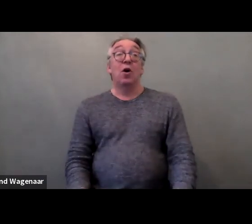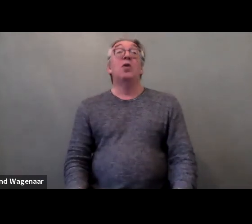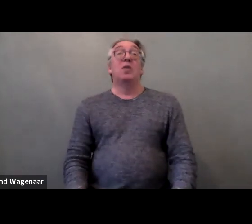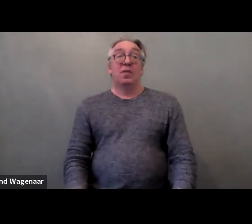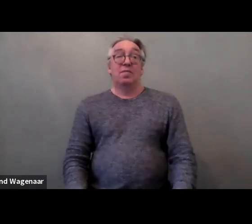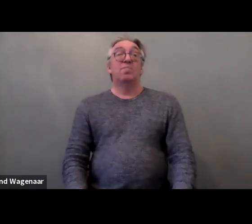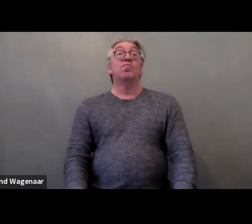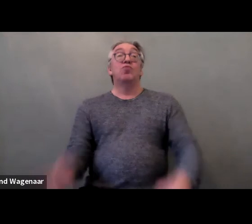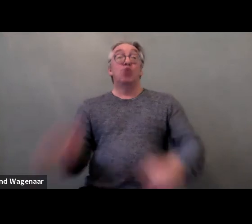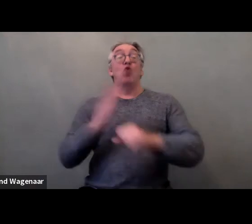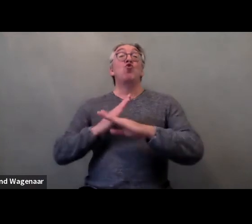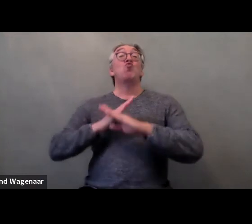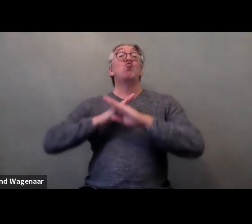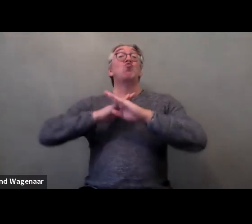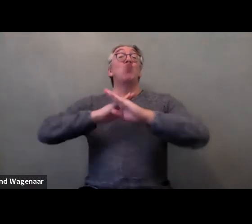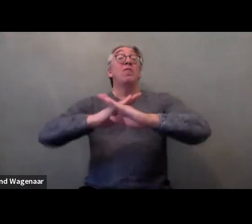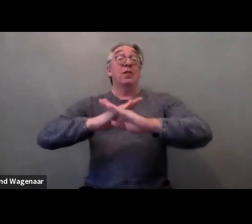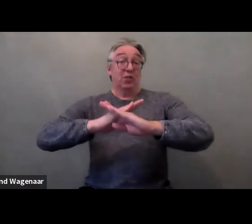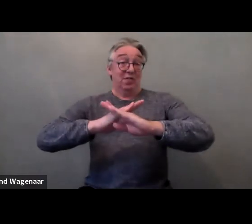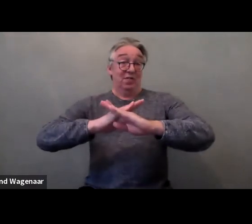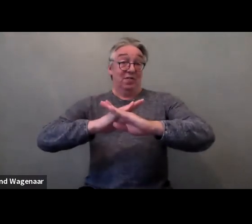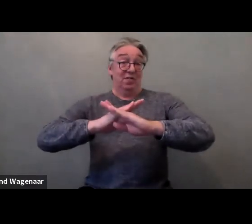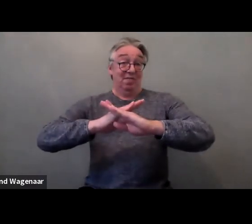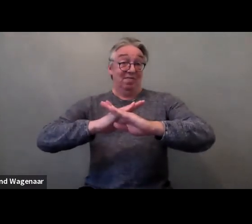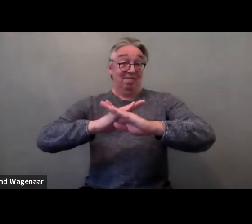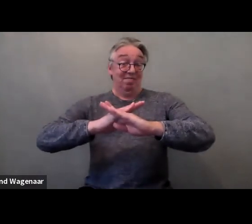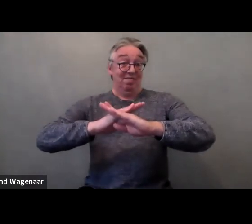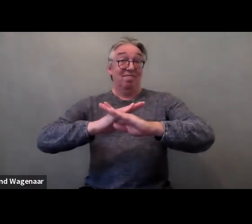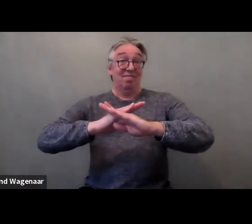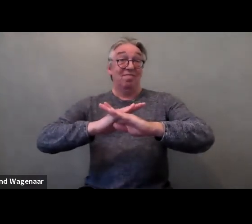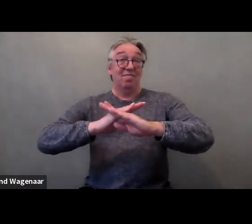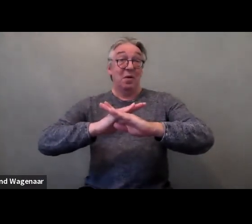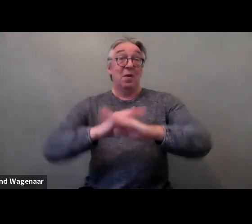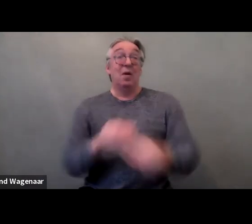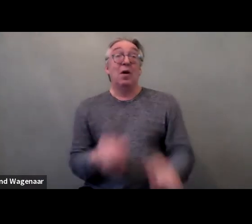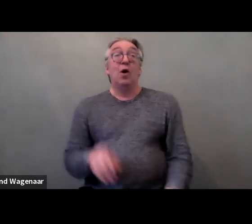Prevention is one of the P's and it's about raising awareness,